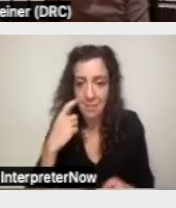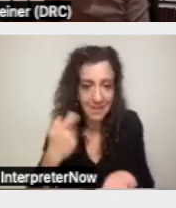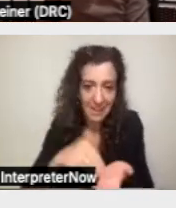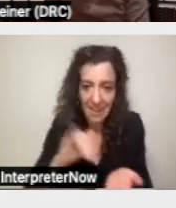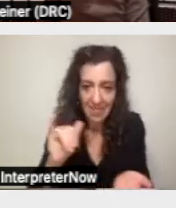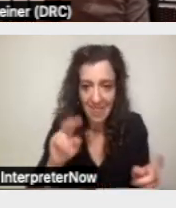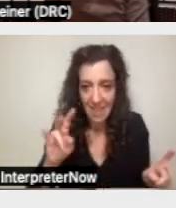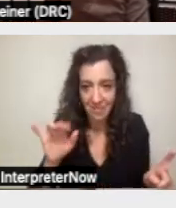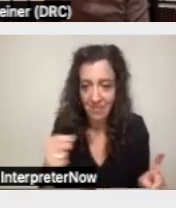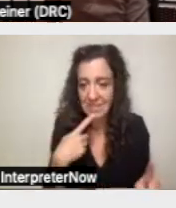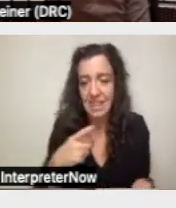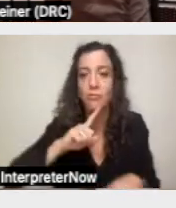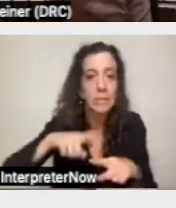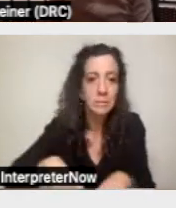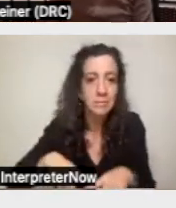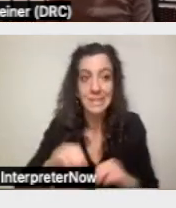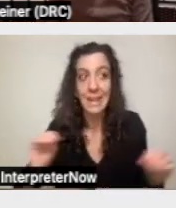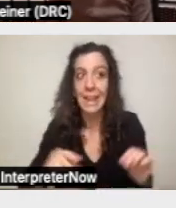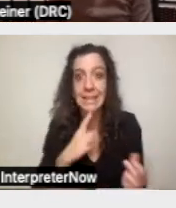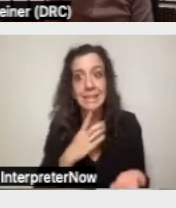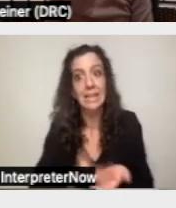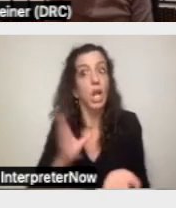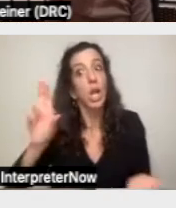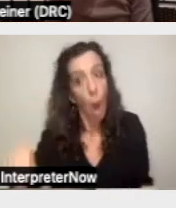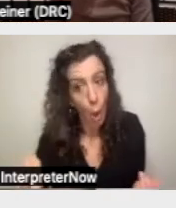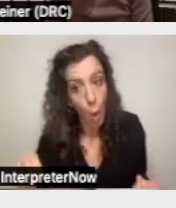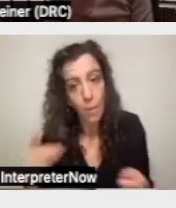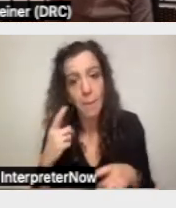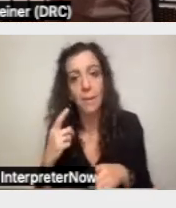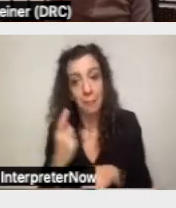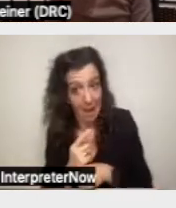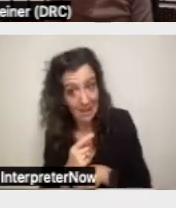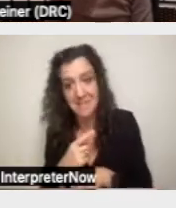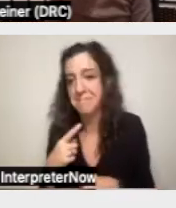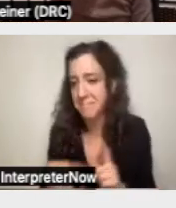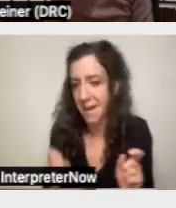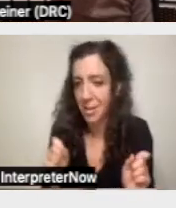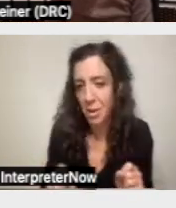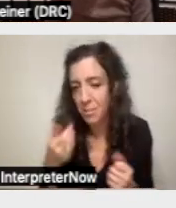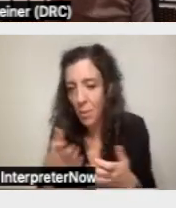There's nothing that says no, right? But there could be ways to get to yes too.